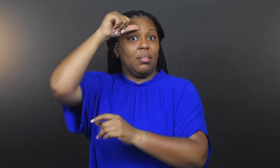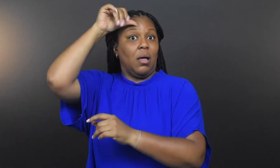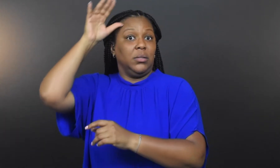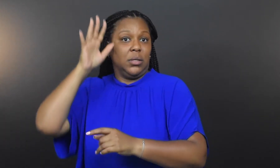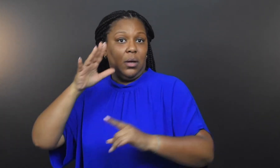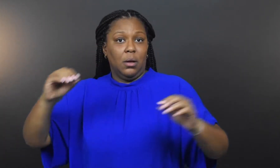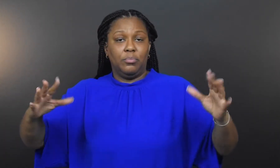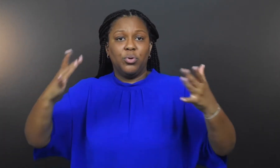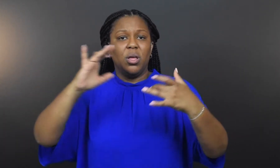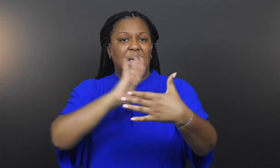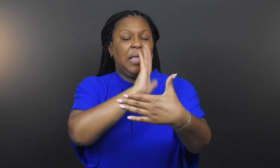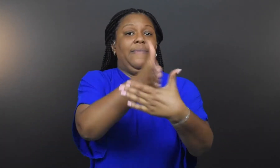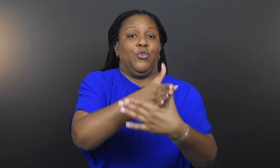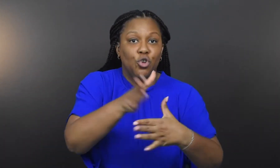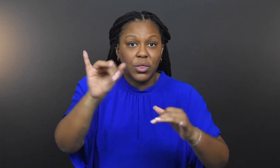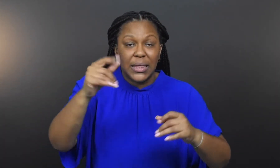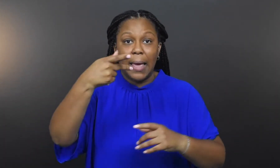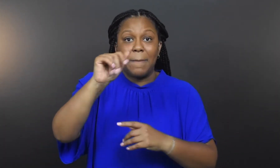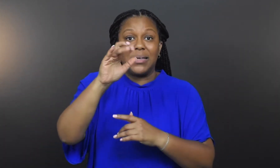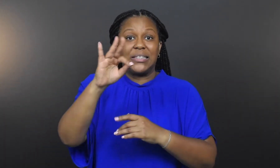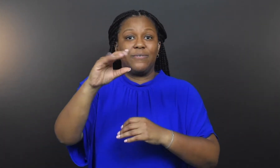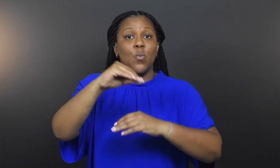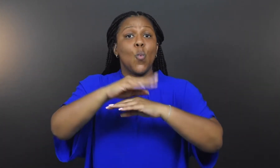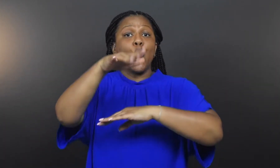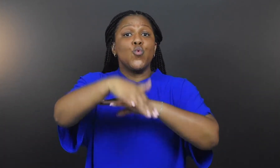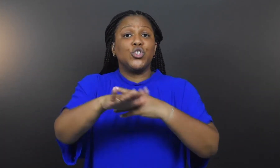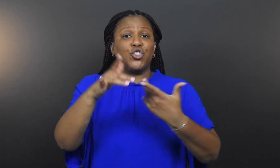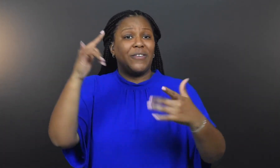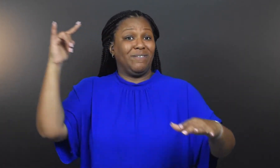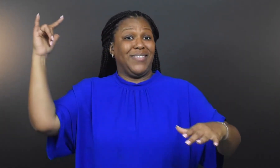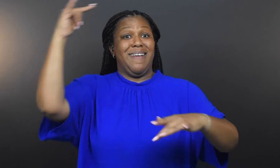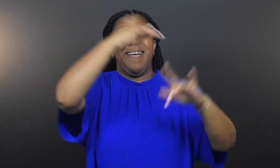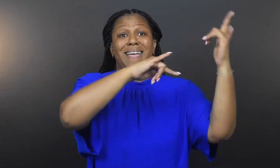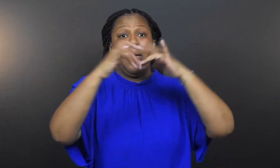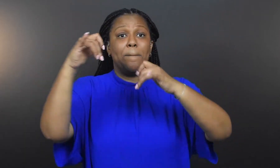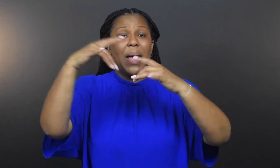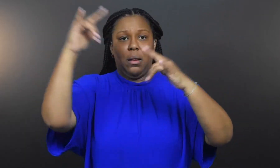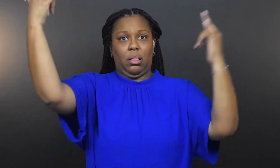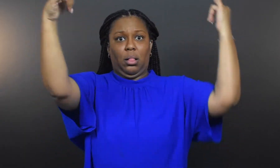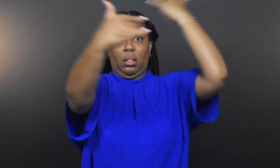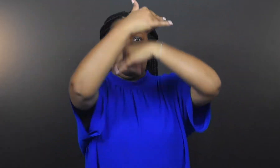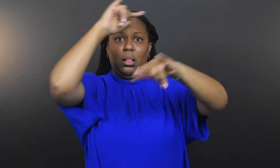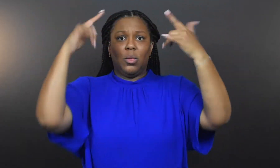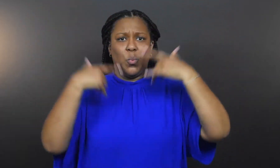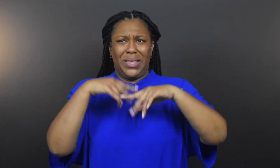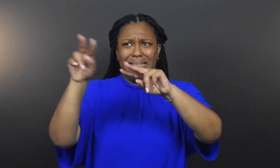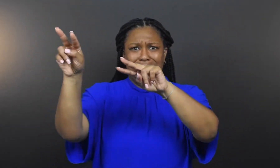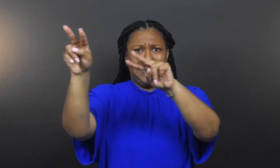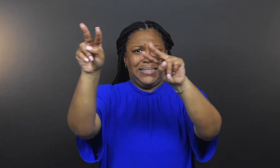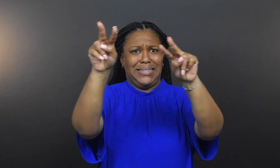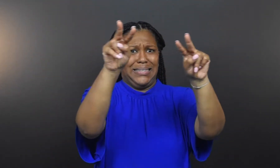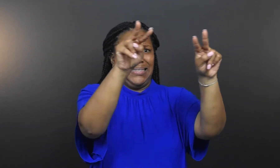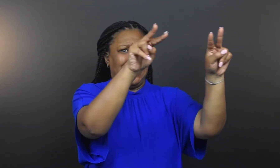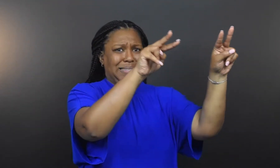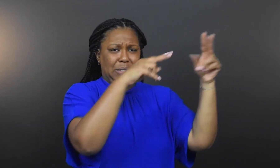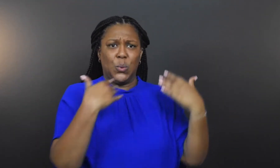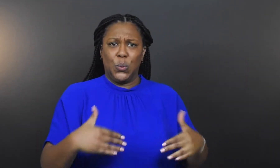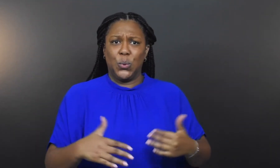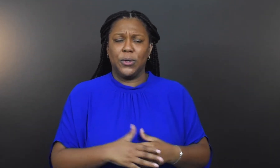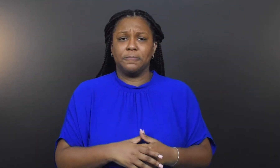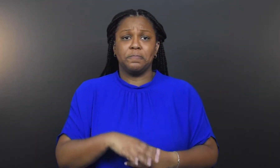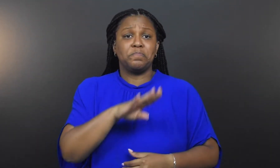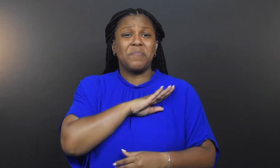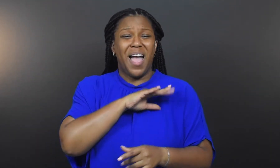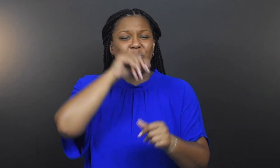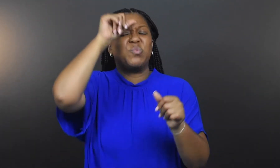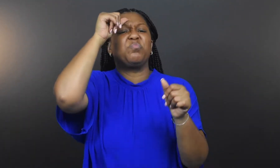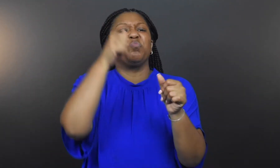Ocean flight patterns, we are watching it all,” Bob says.